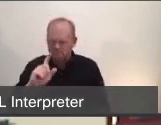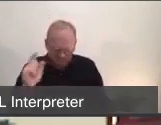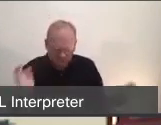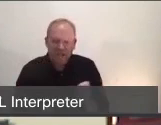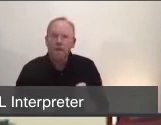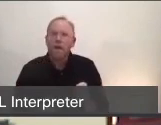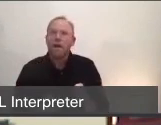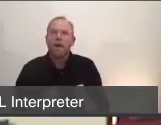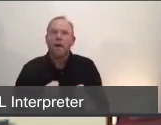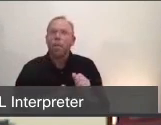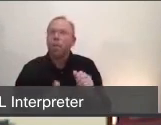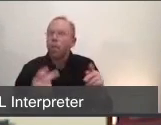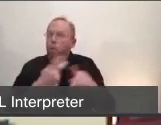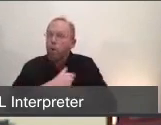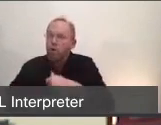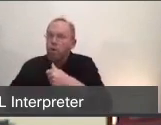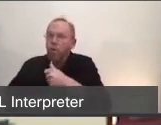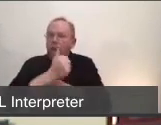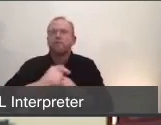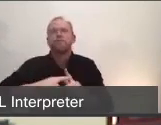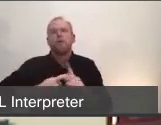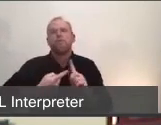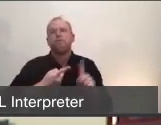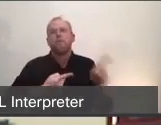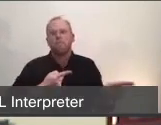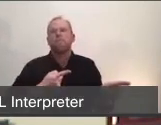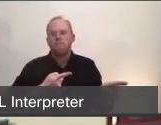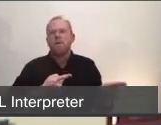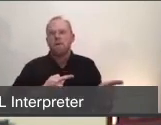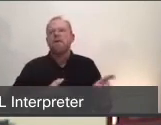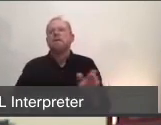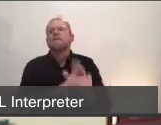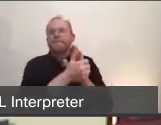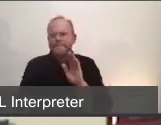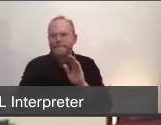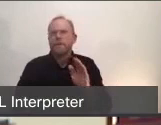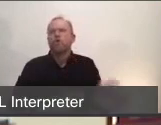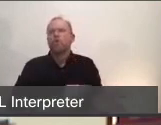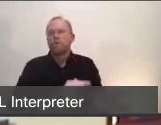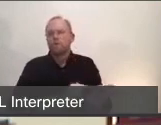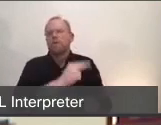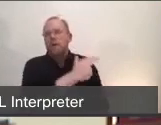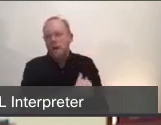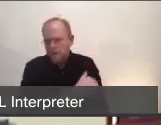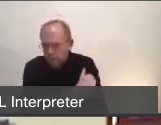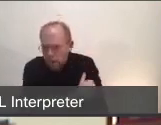So the plan has been modified to consider both threats, from hospital or from the skilled nursing facility.